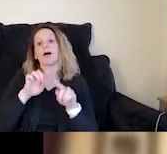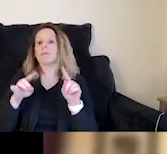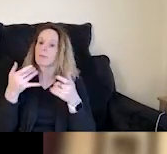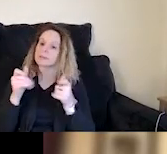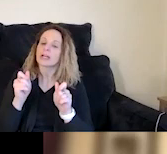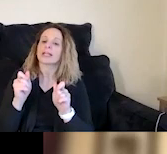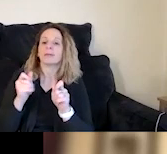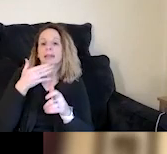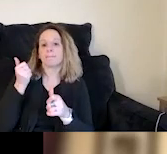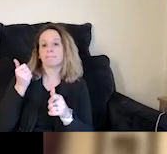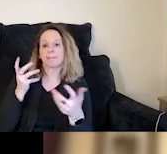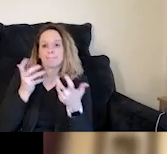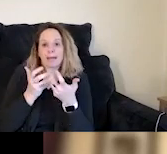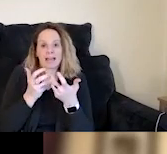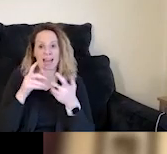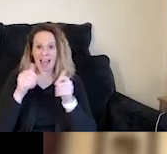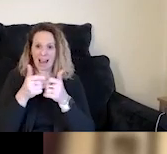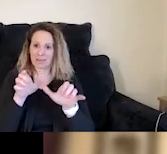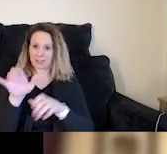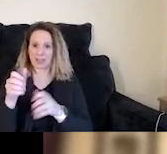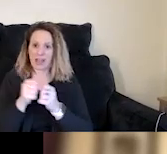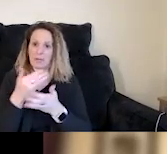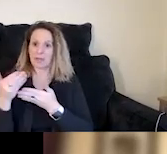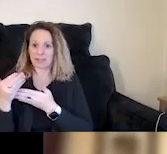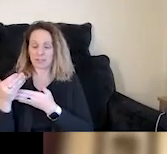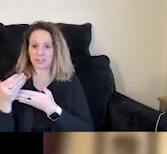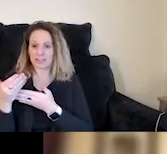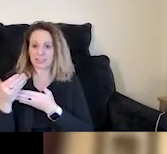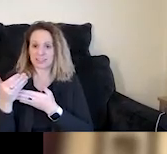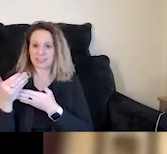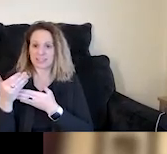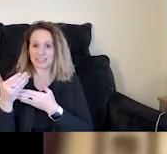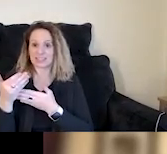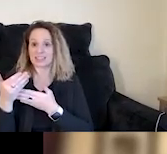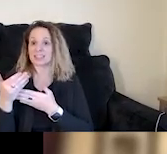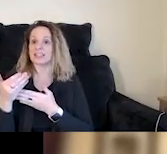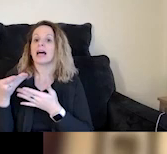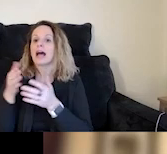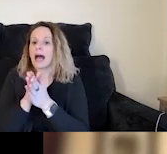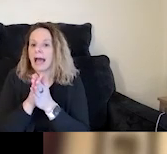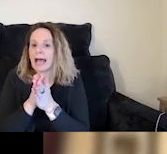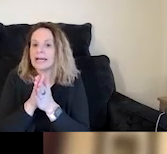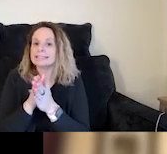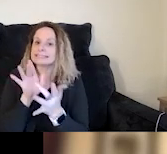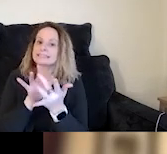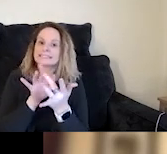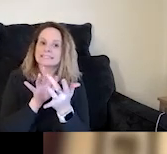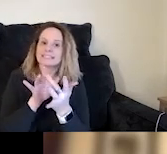And in our view, one of the best ways to be efficient with our resources is to proactively ask and very deeply listen